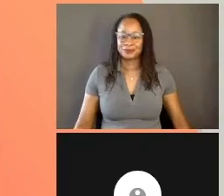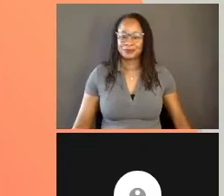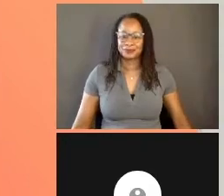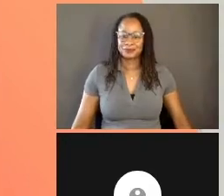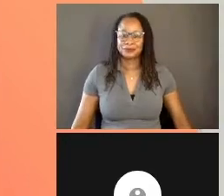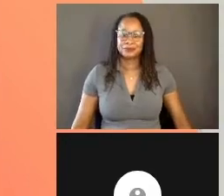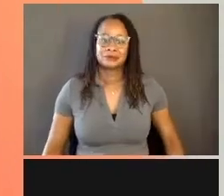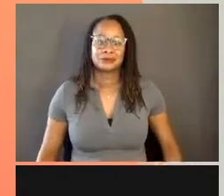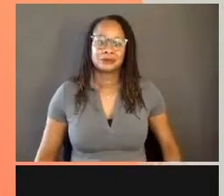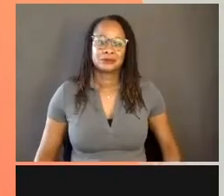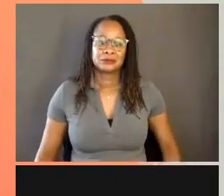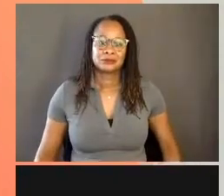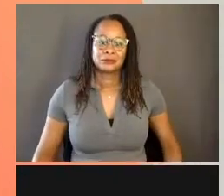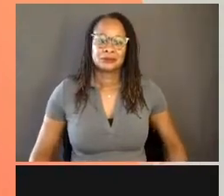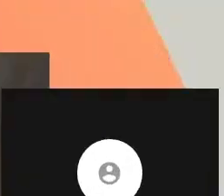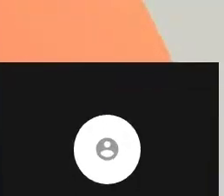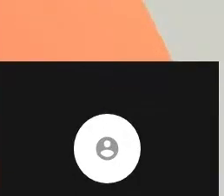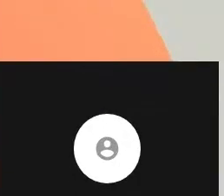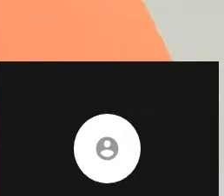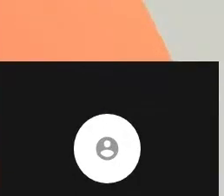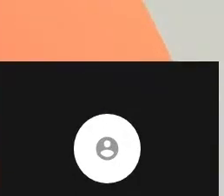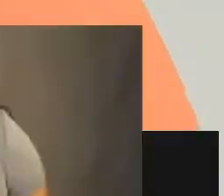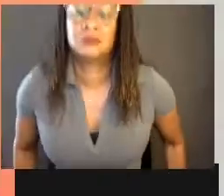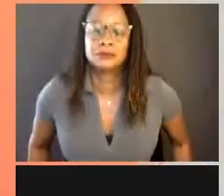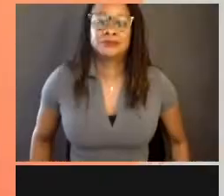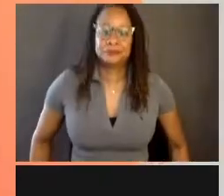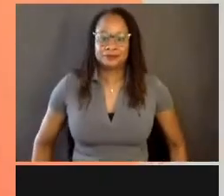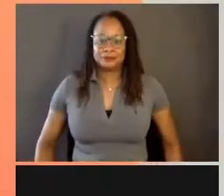(speaks in foreign language)